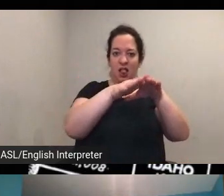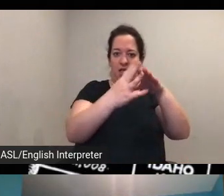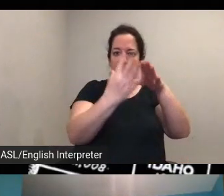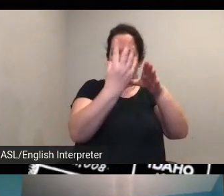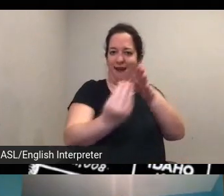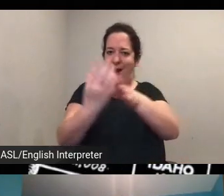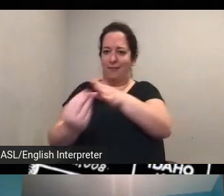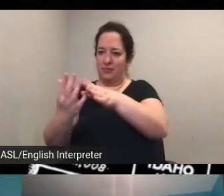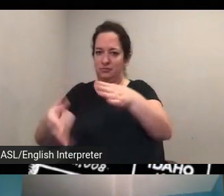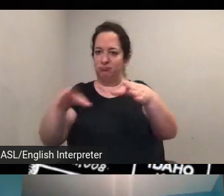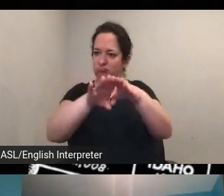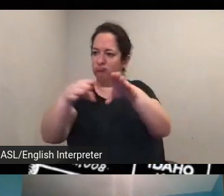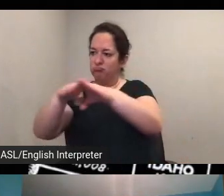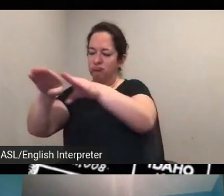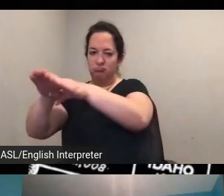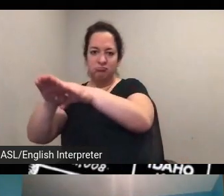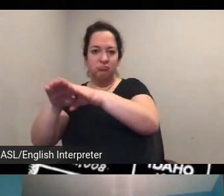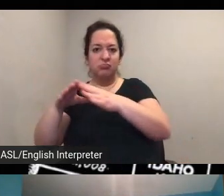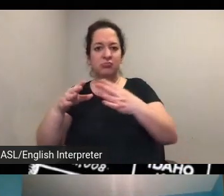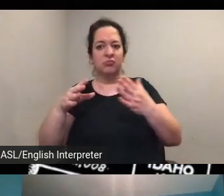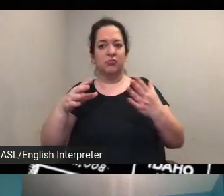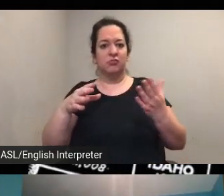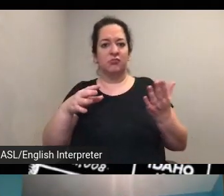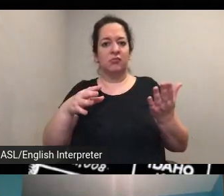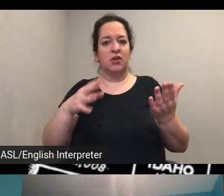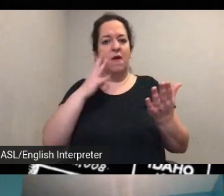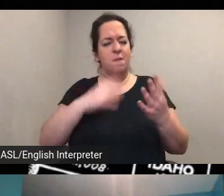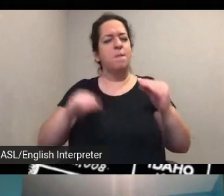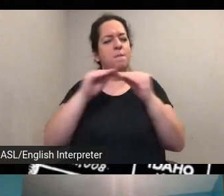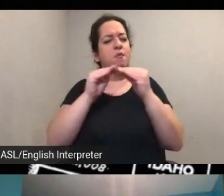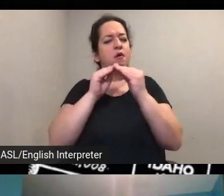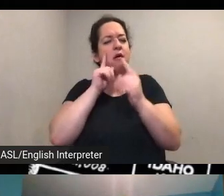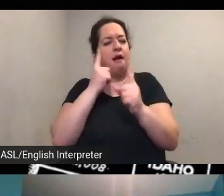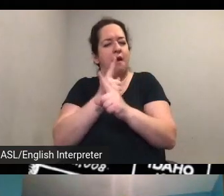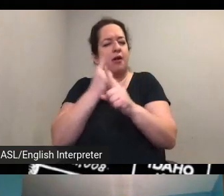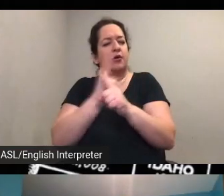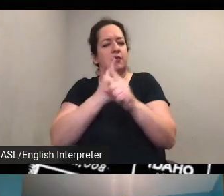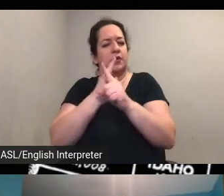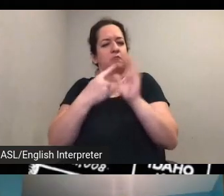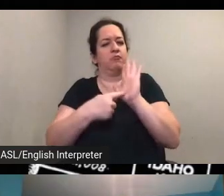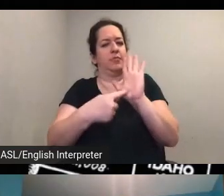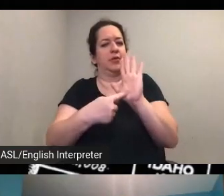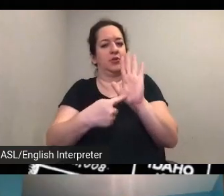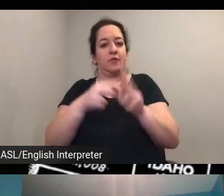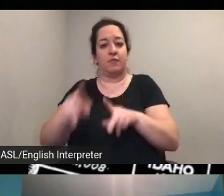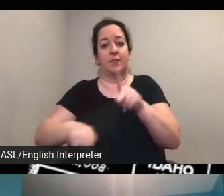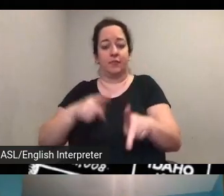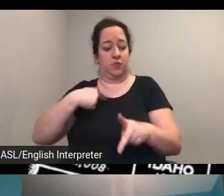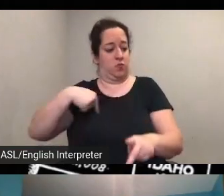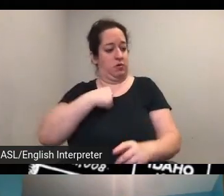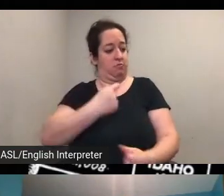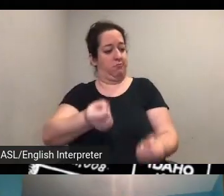also just to get a more accurate representation of people so we understand that there are groups of people that